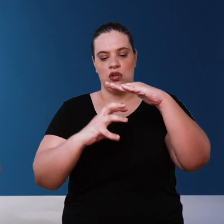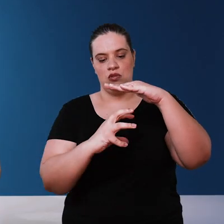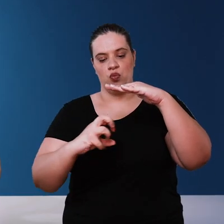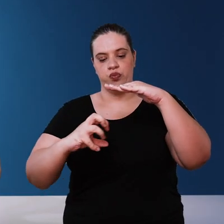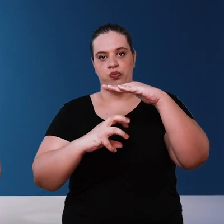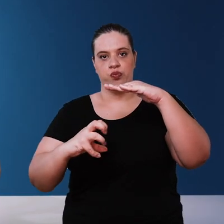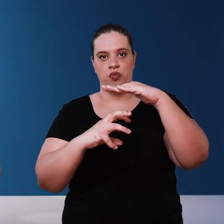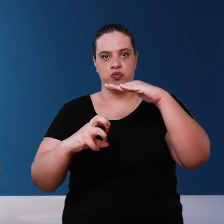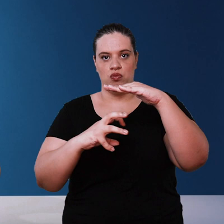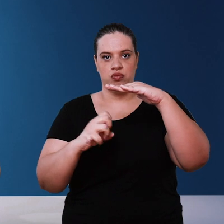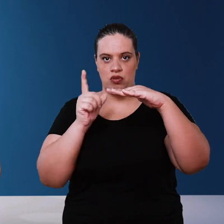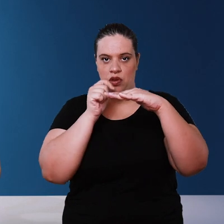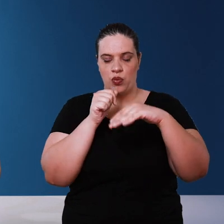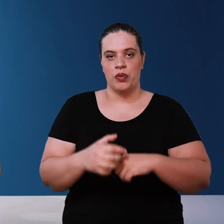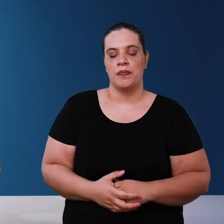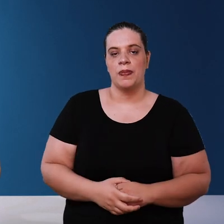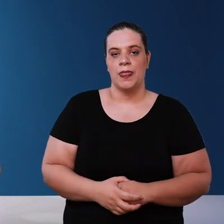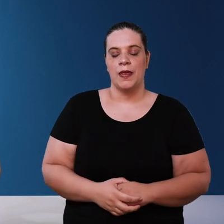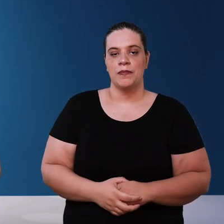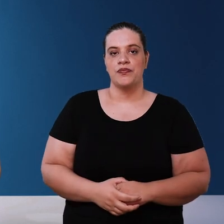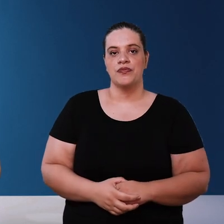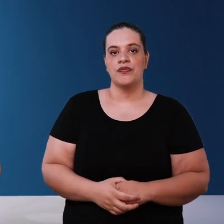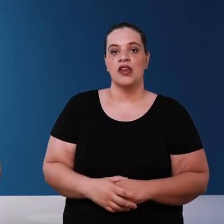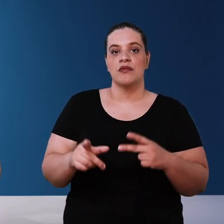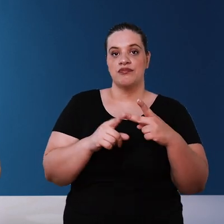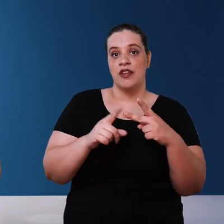second aspect is the filtration when the water is pumped we can use some